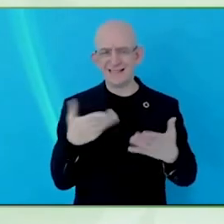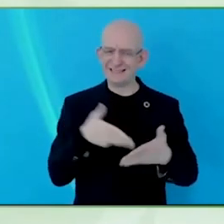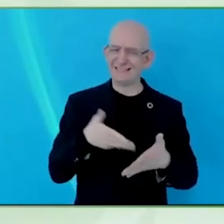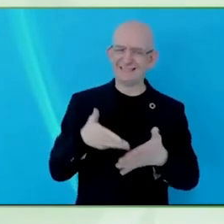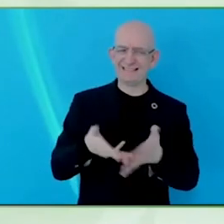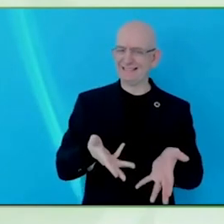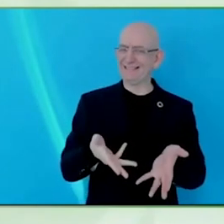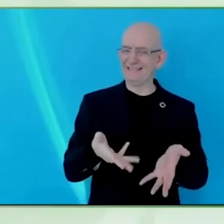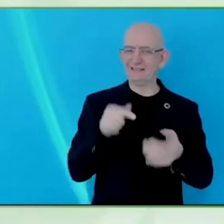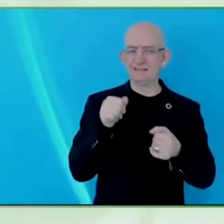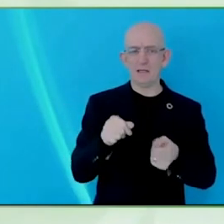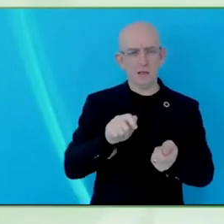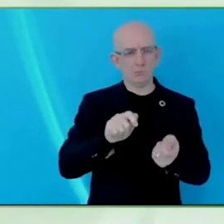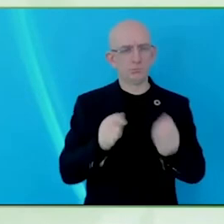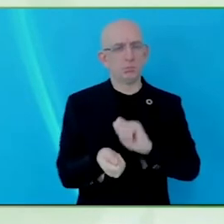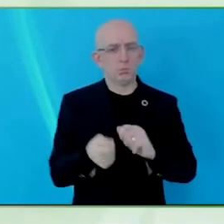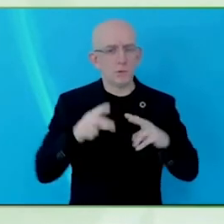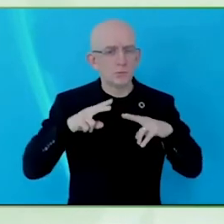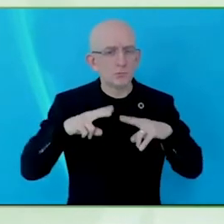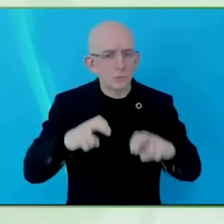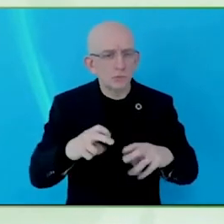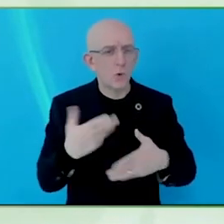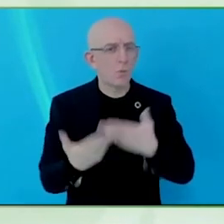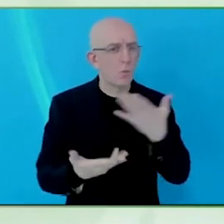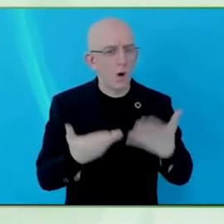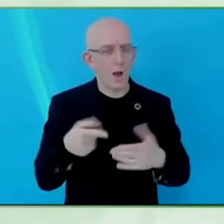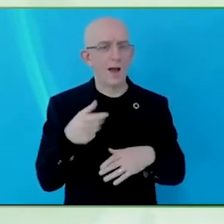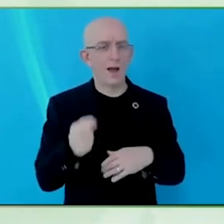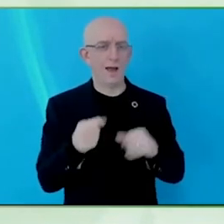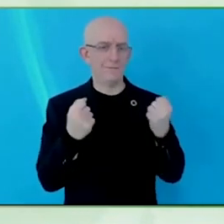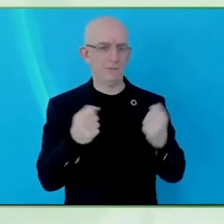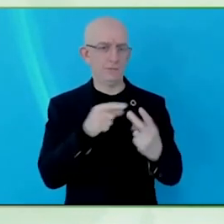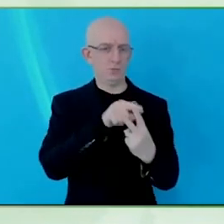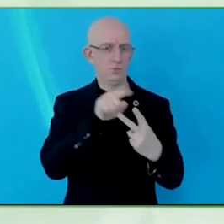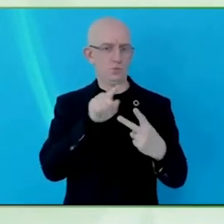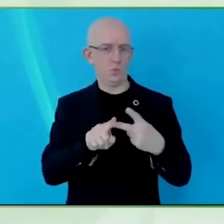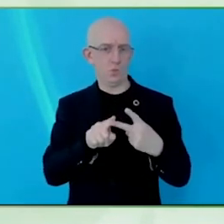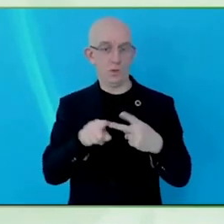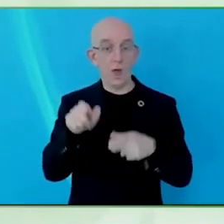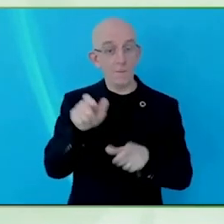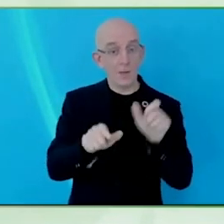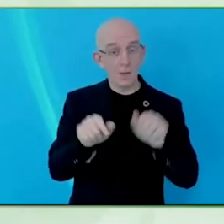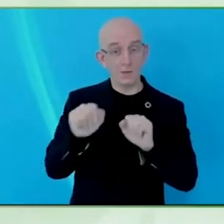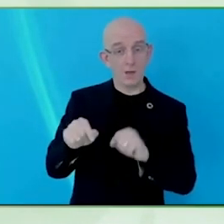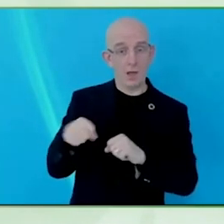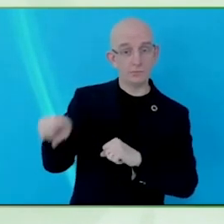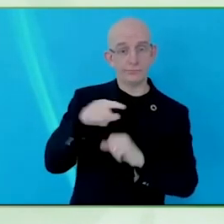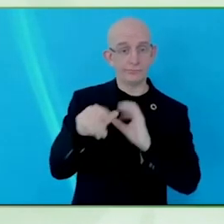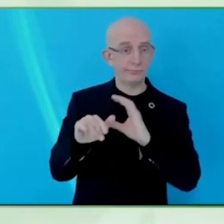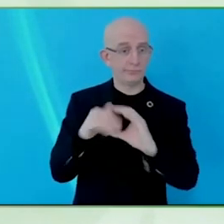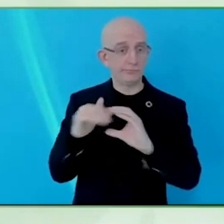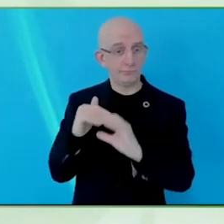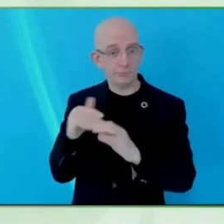really powerful unmet need that they are aware, so making sure there are enough listening posts and despite all of that we will